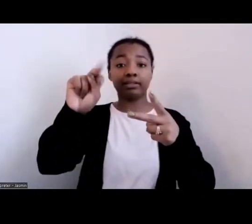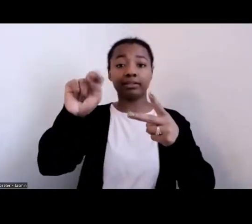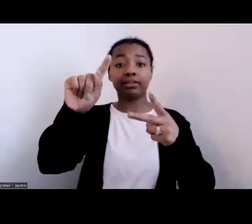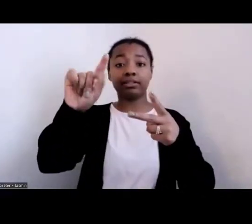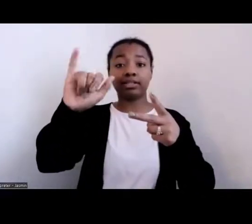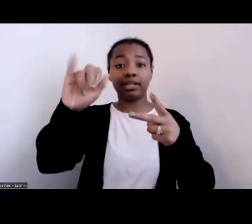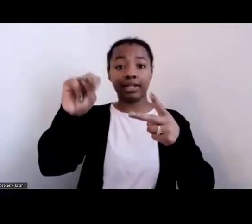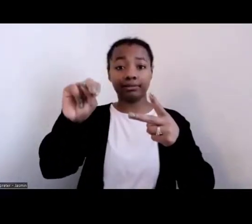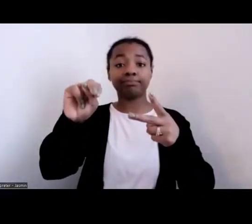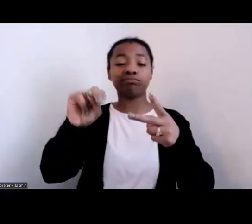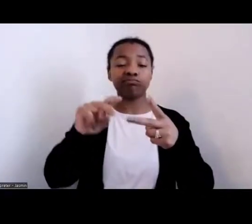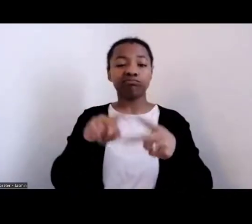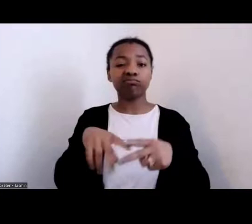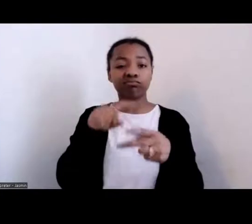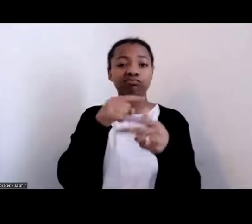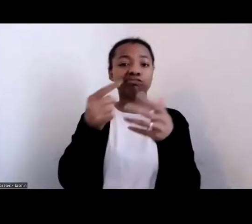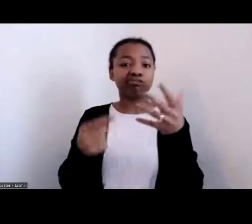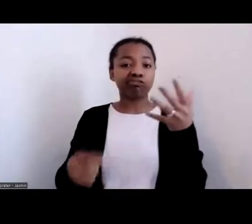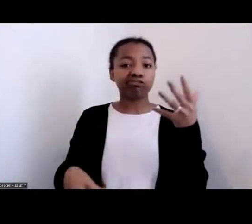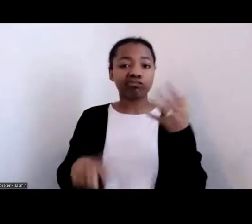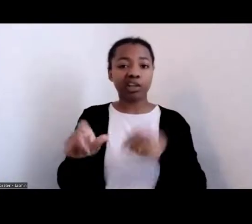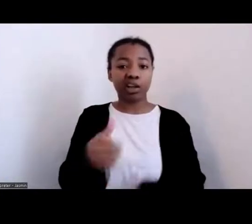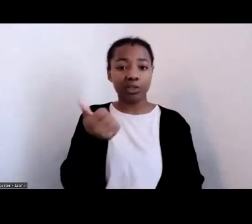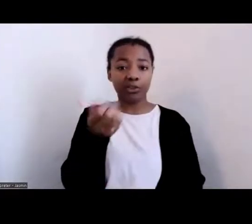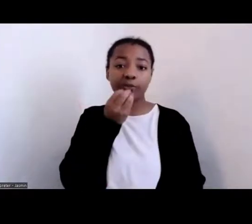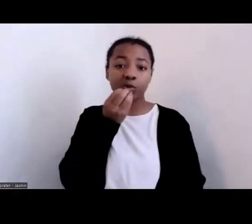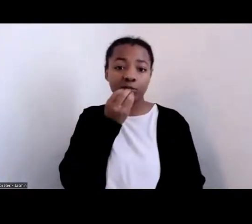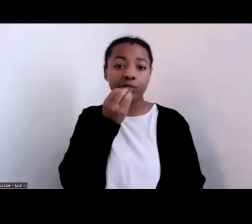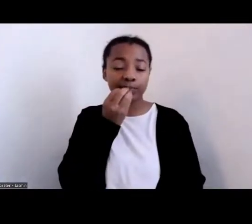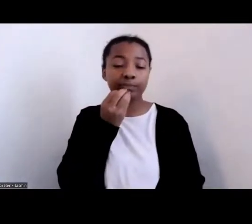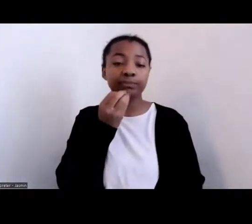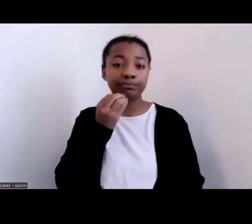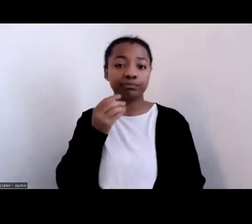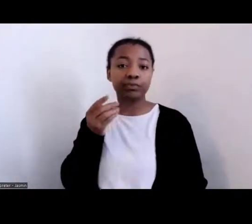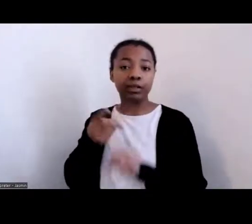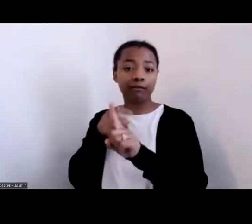they had already been introduced to in their home countries were